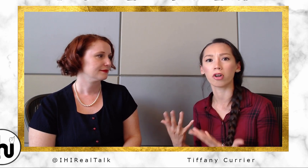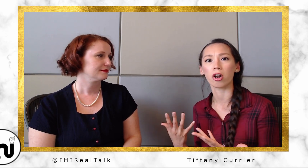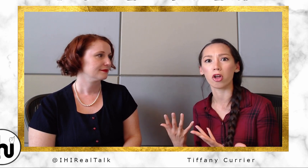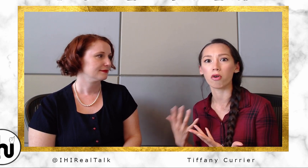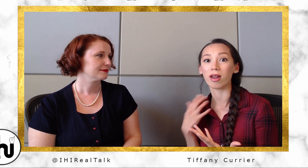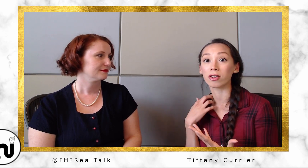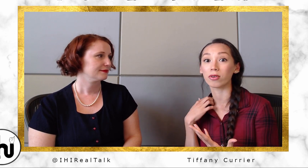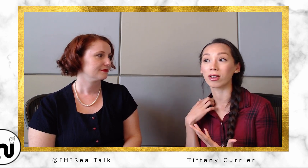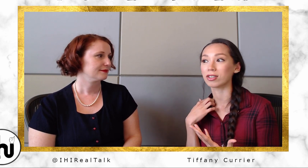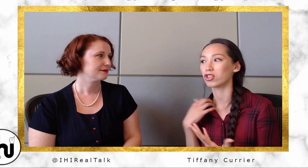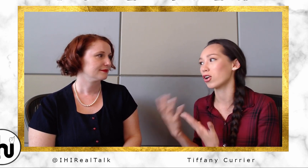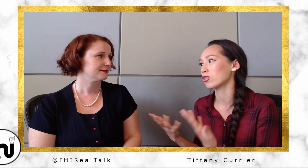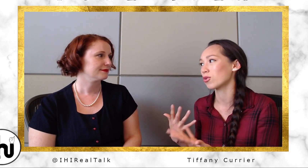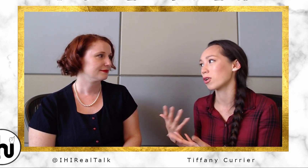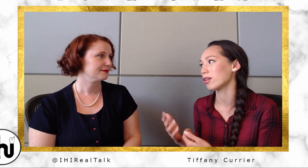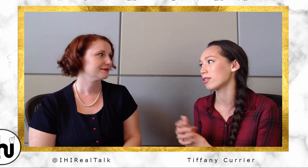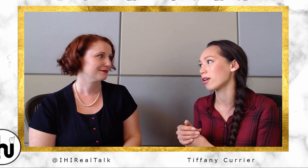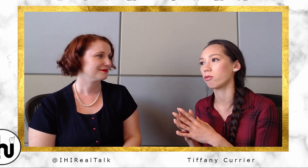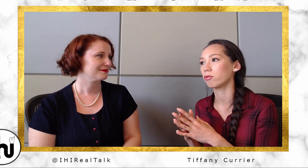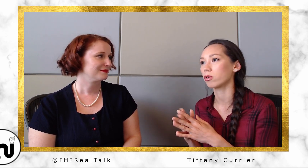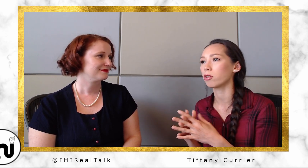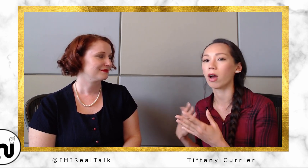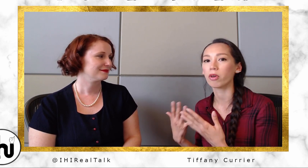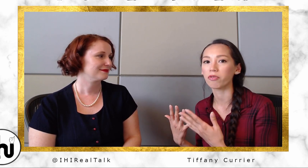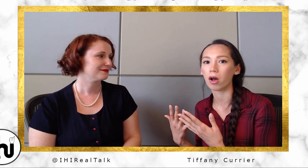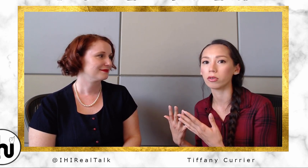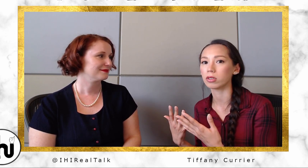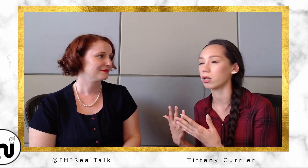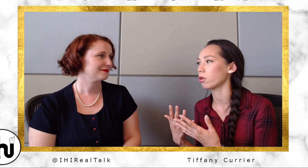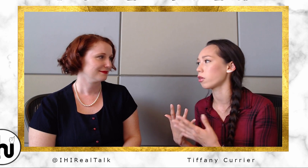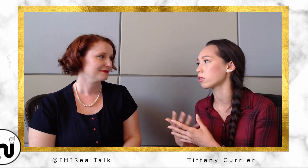alone. And you get to share stories, and you know, how we felt and the things that